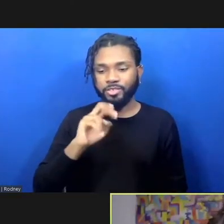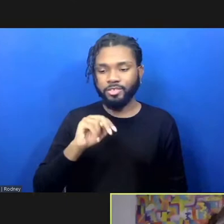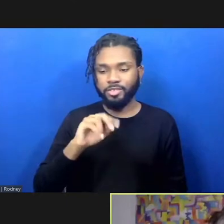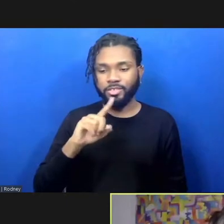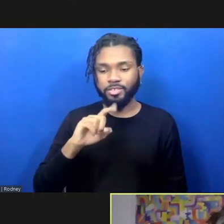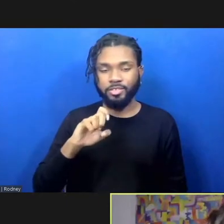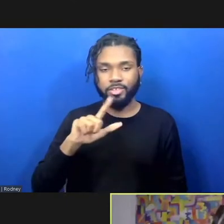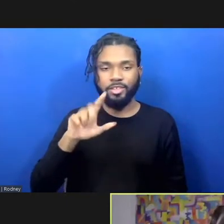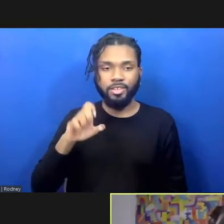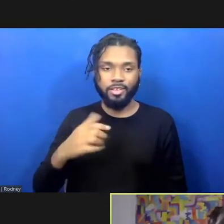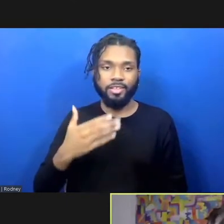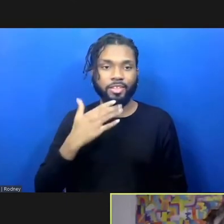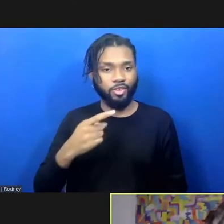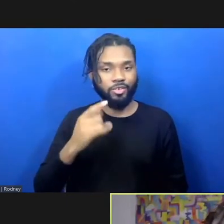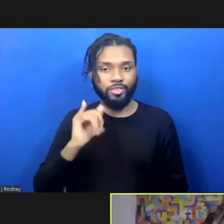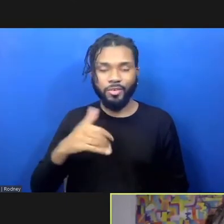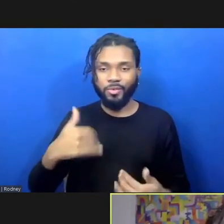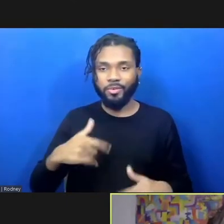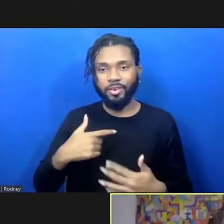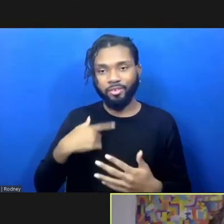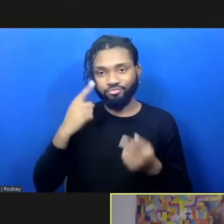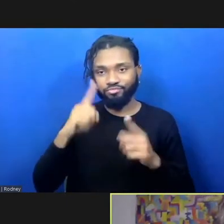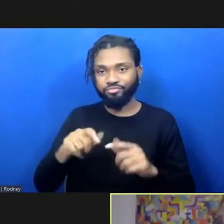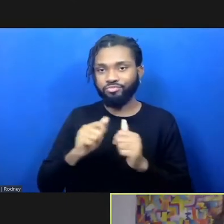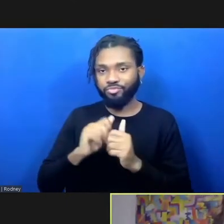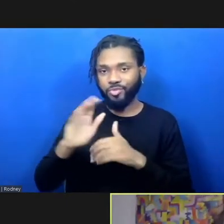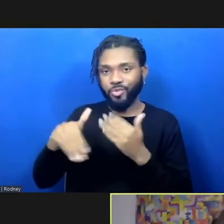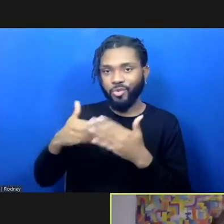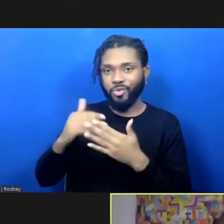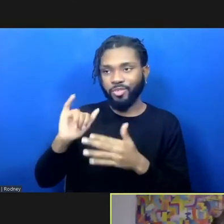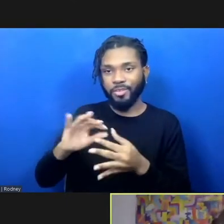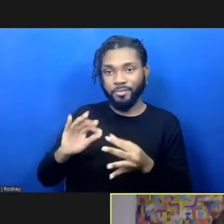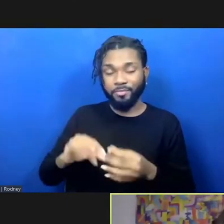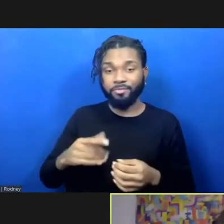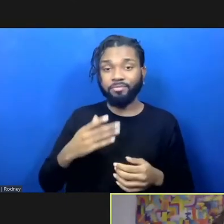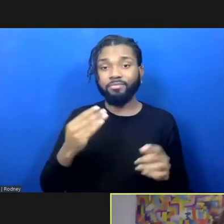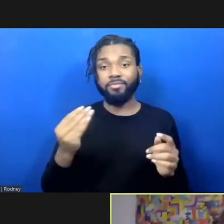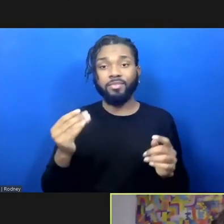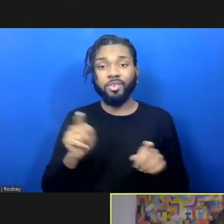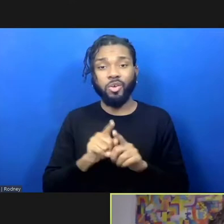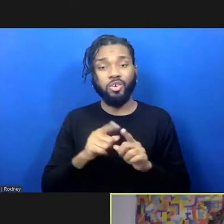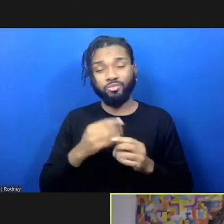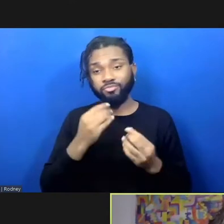I echo all of that, and I just want to say over her nearly sixty-year career,